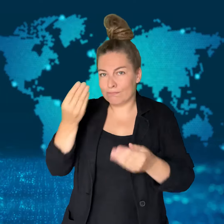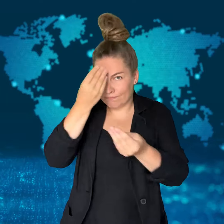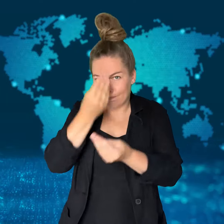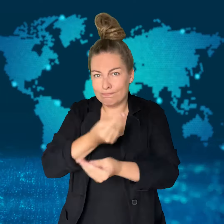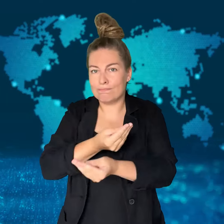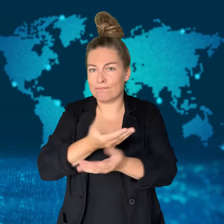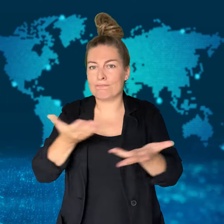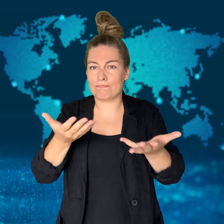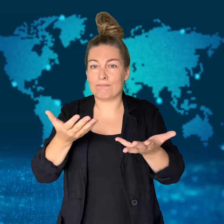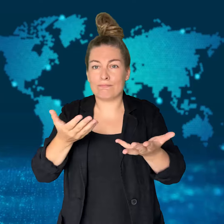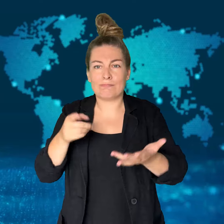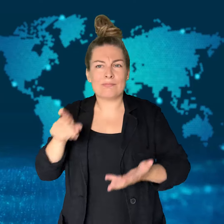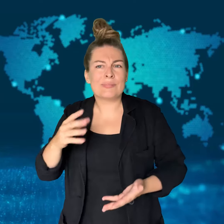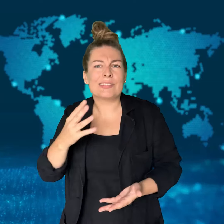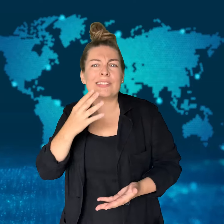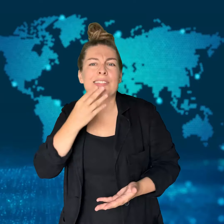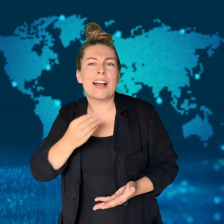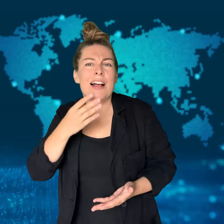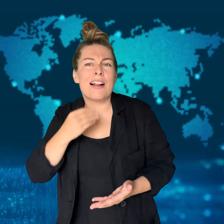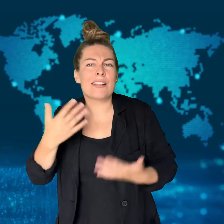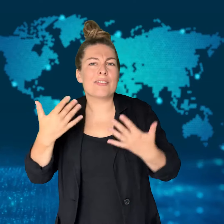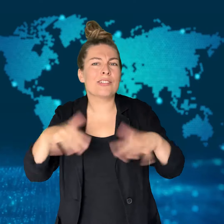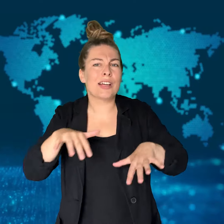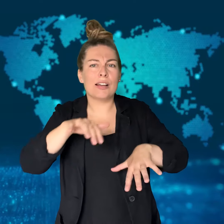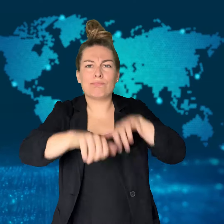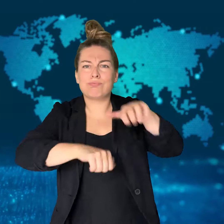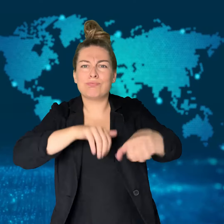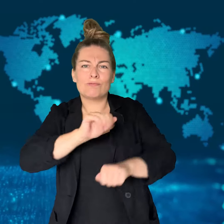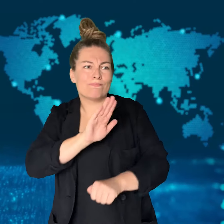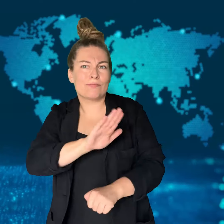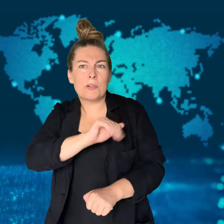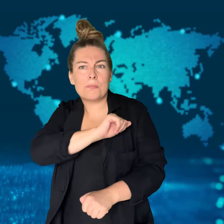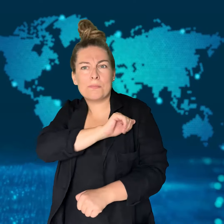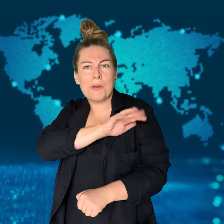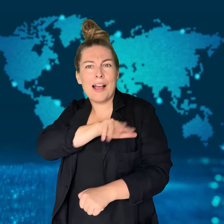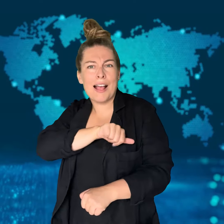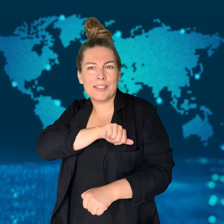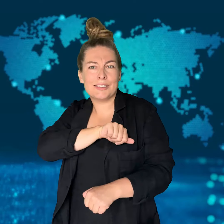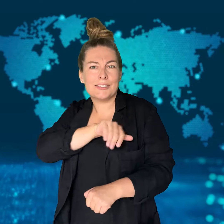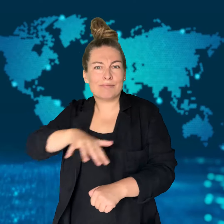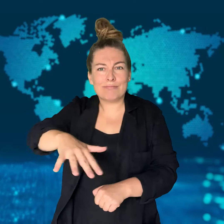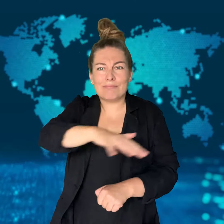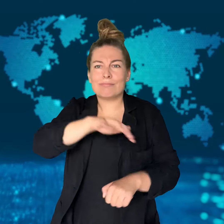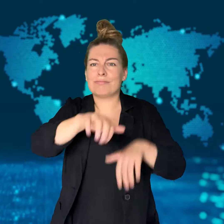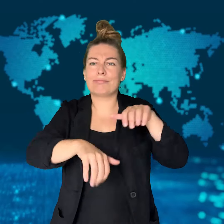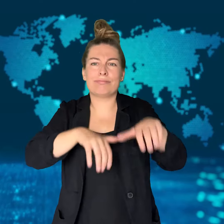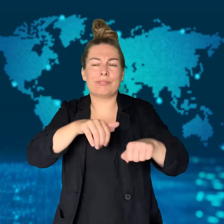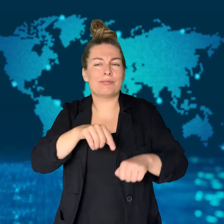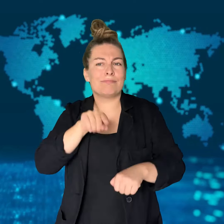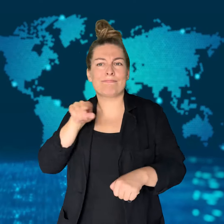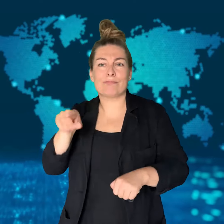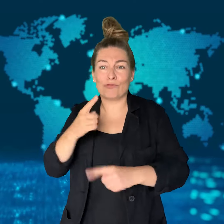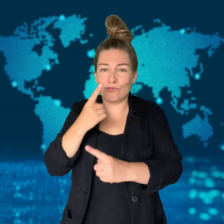It can lead to trouble breathing and death.